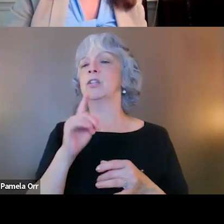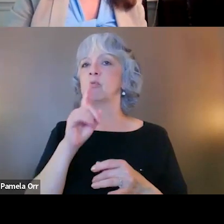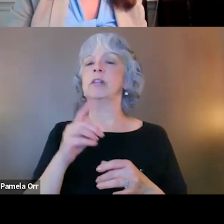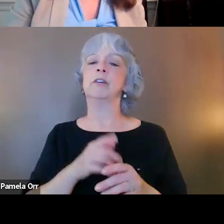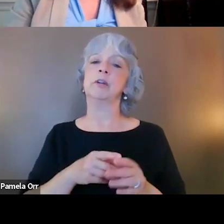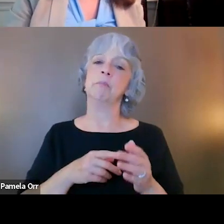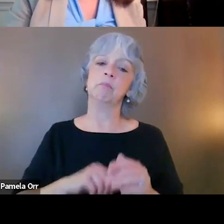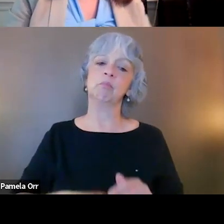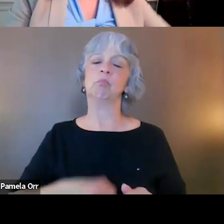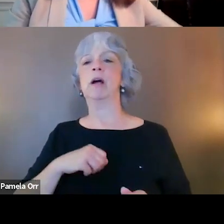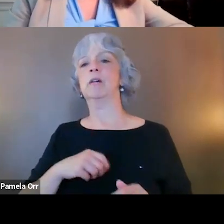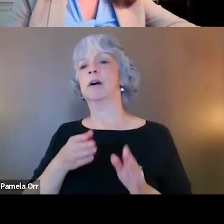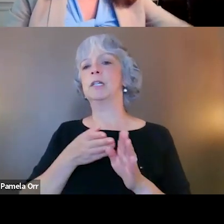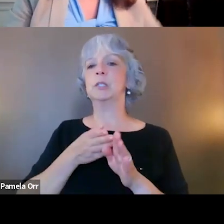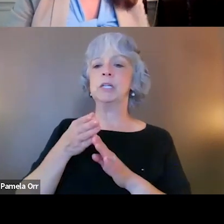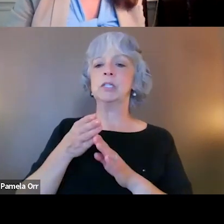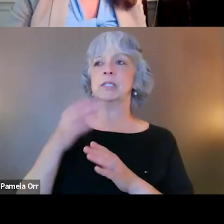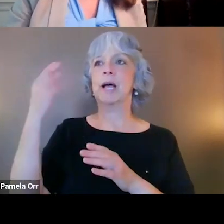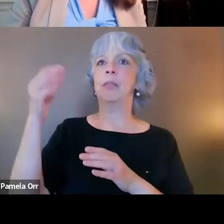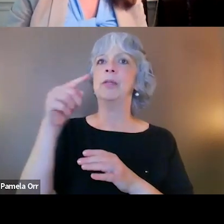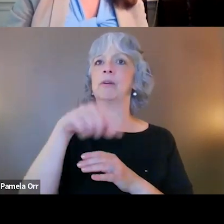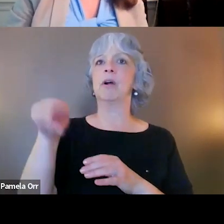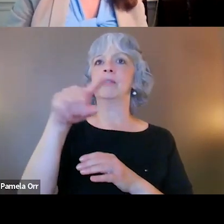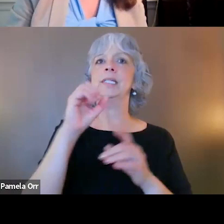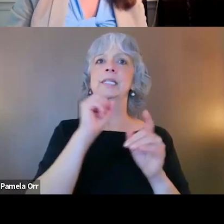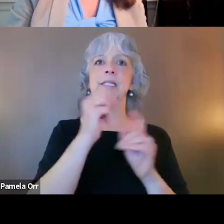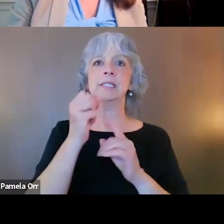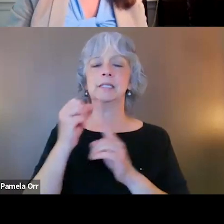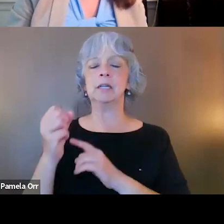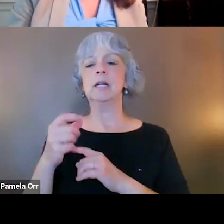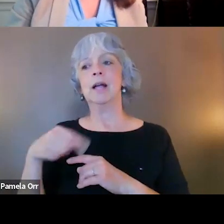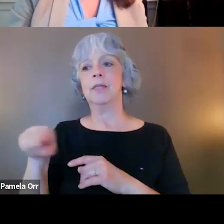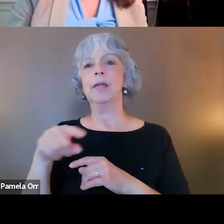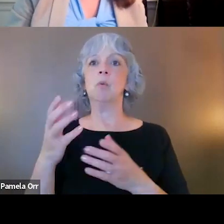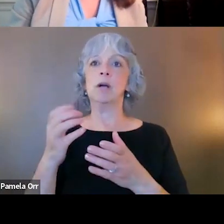They do incredible work in all of these settings and they're there to help. We're happy connected to them.